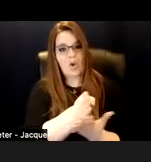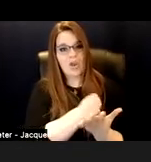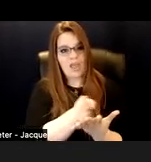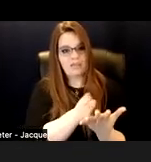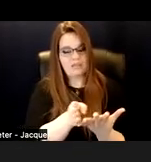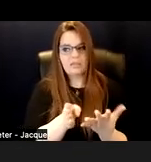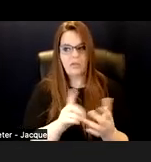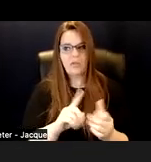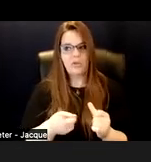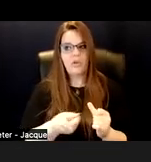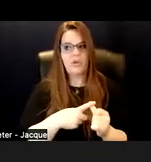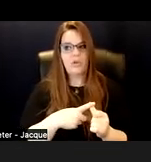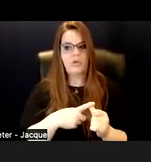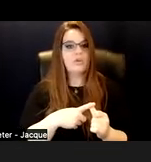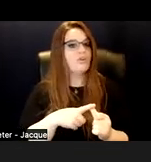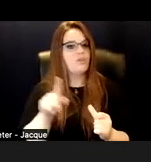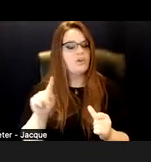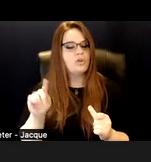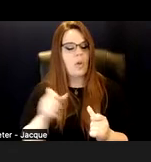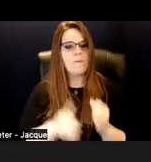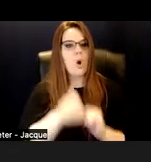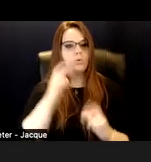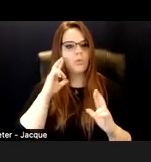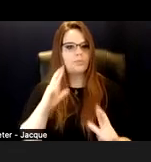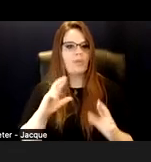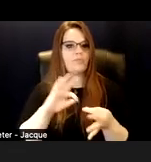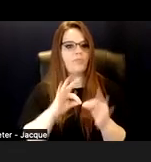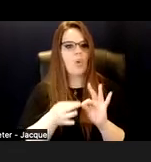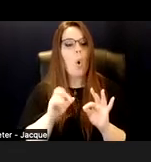most respectful interpretation or as my students, say think the best of them.